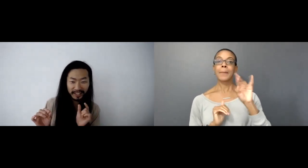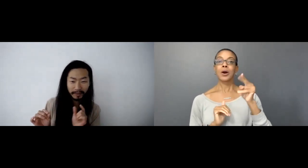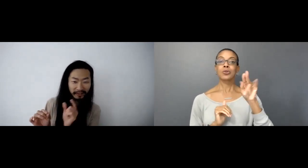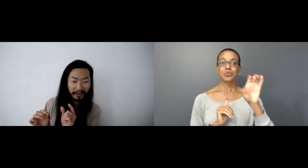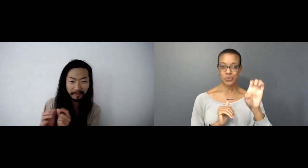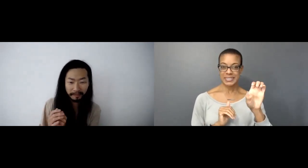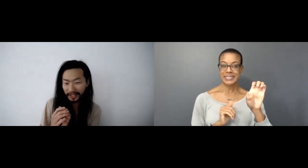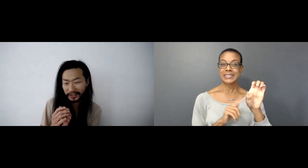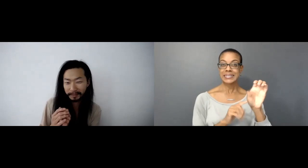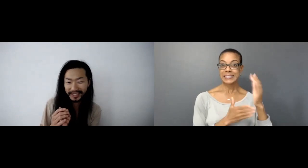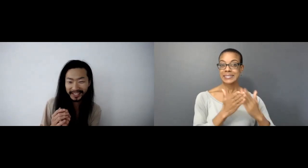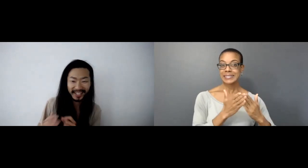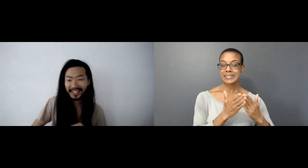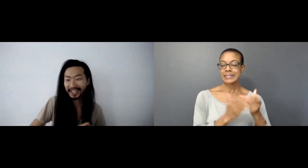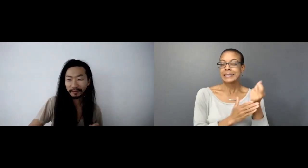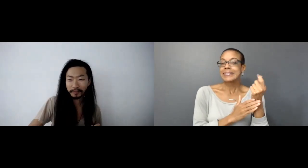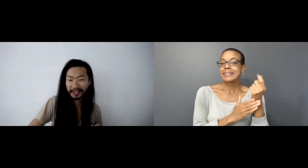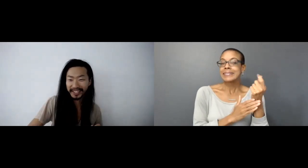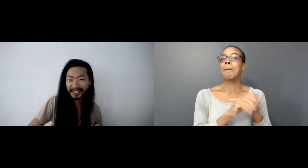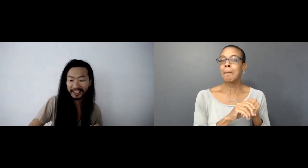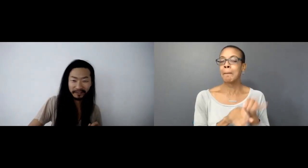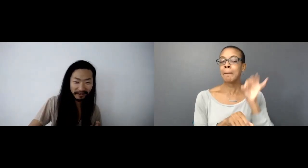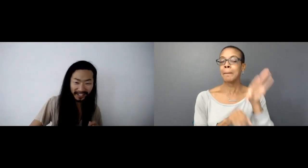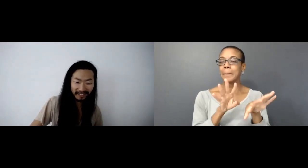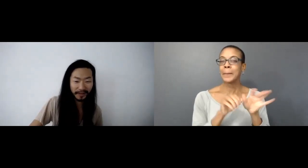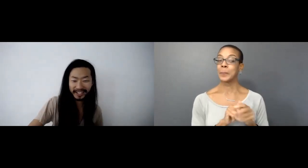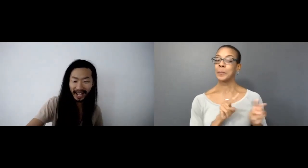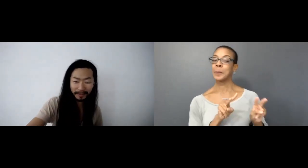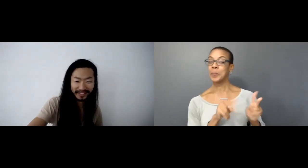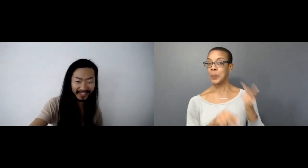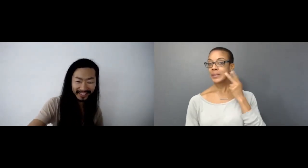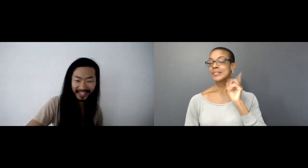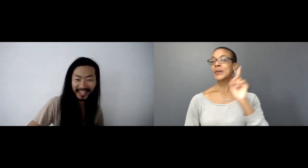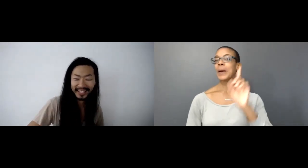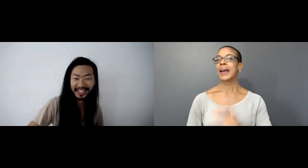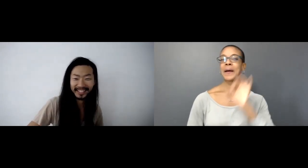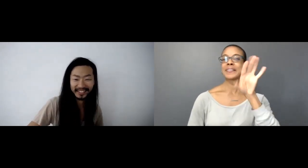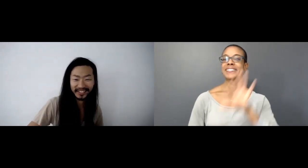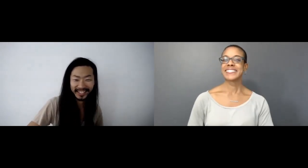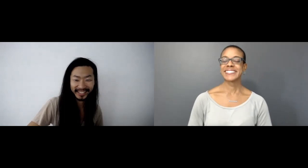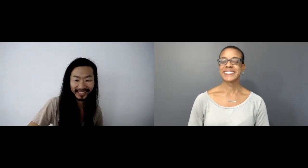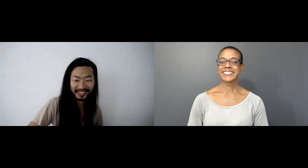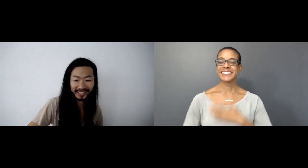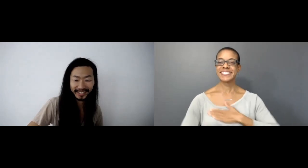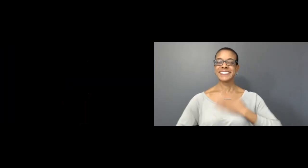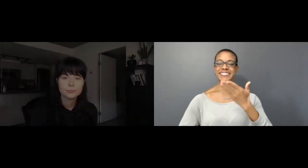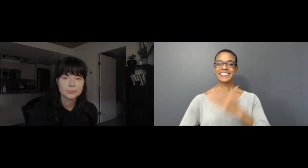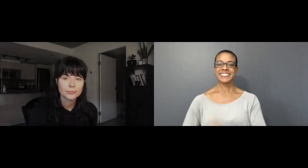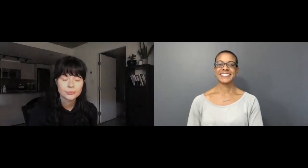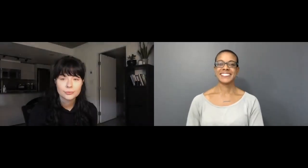snippet of Marjorie's piece in there and I guess we'll find out where that happens. Okay, let's enjoy.